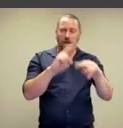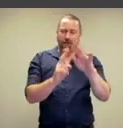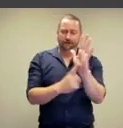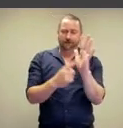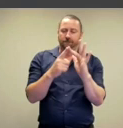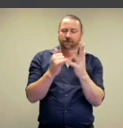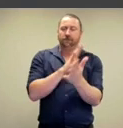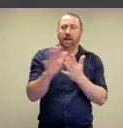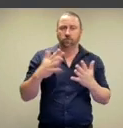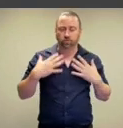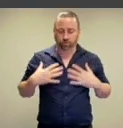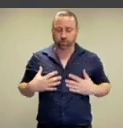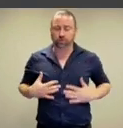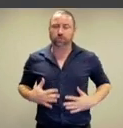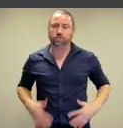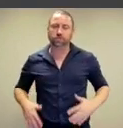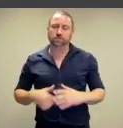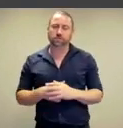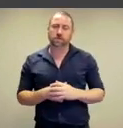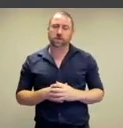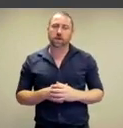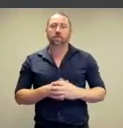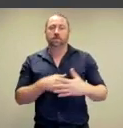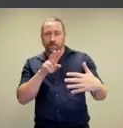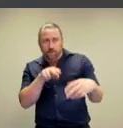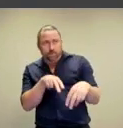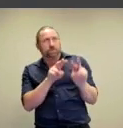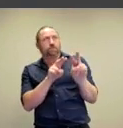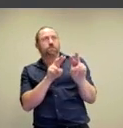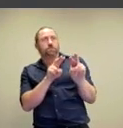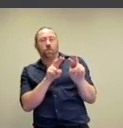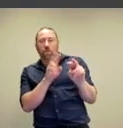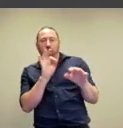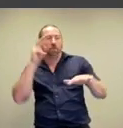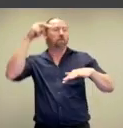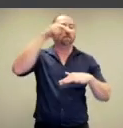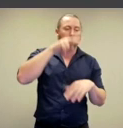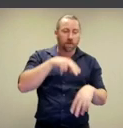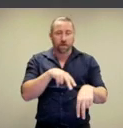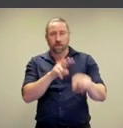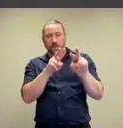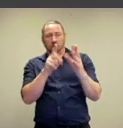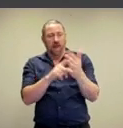squarely on the flesh of her body.